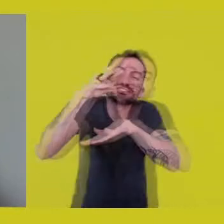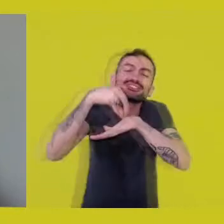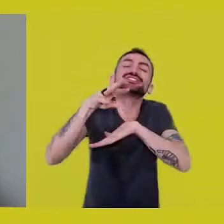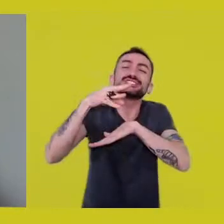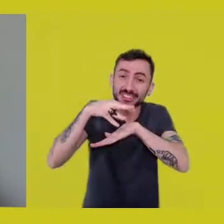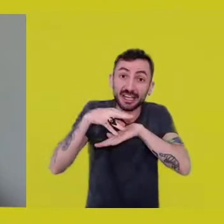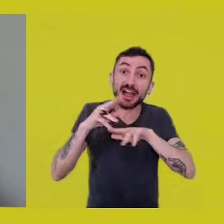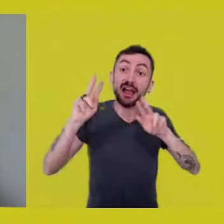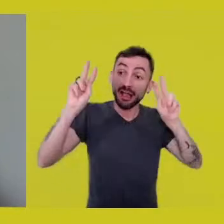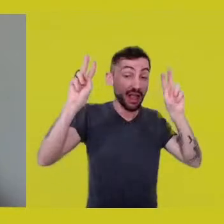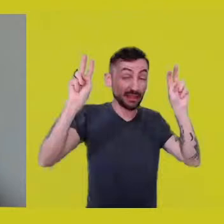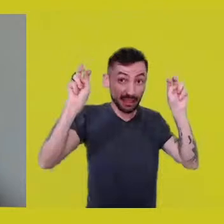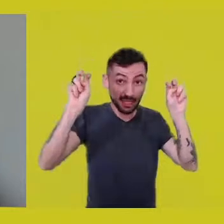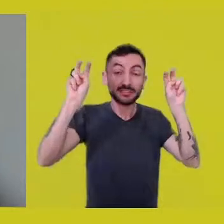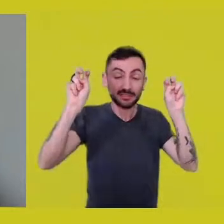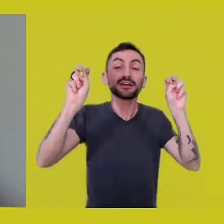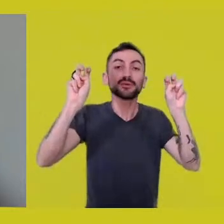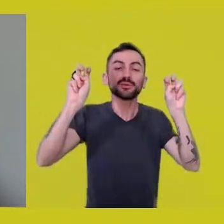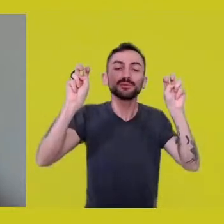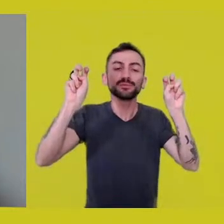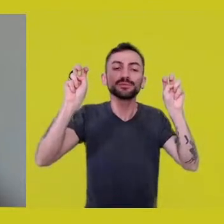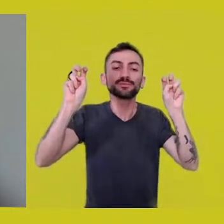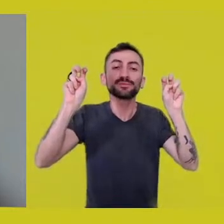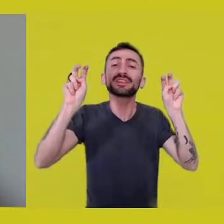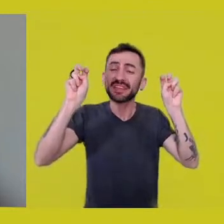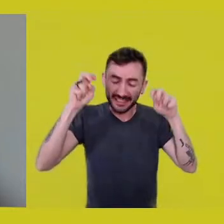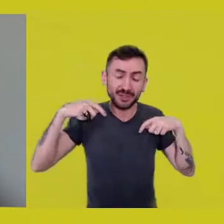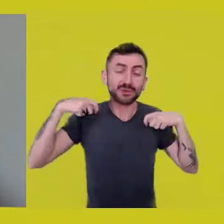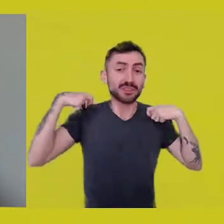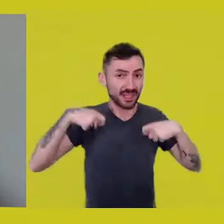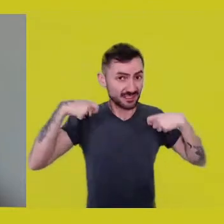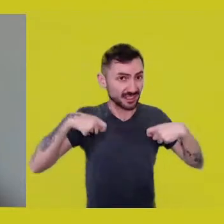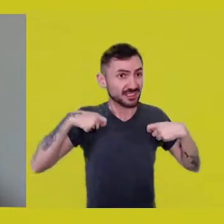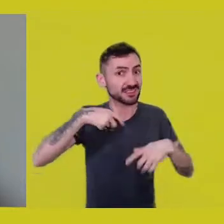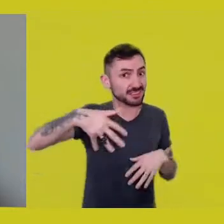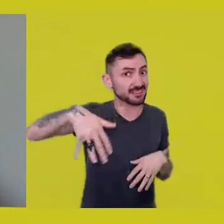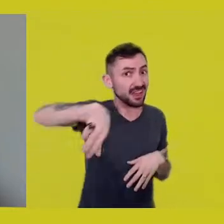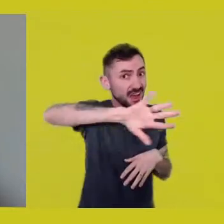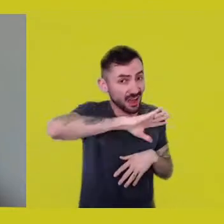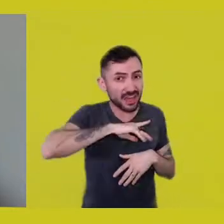which it’s so necessary to discuss these days,